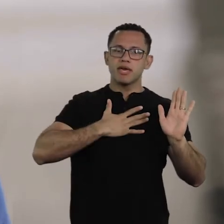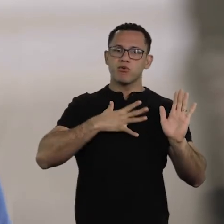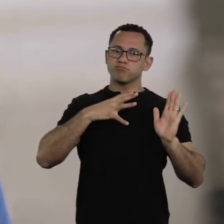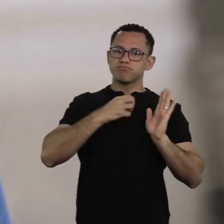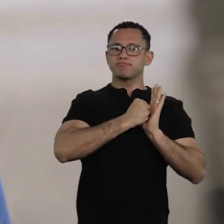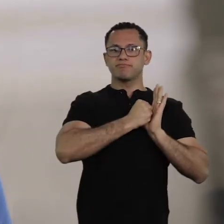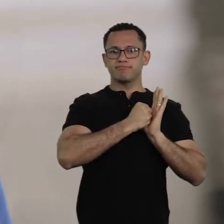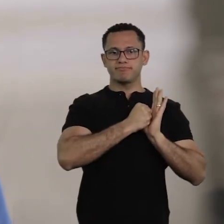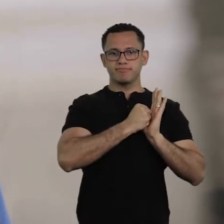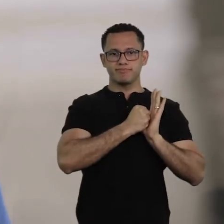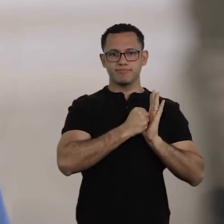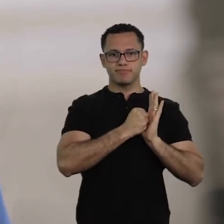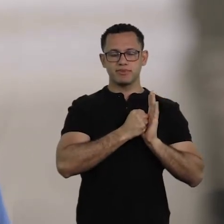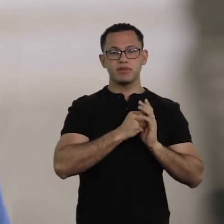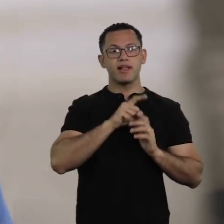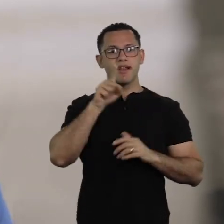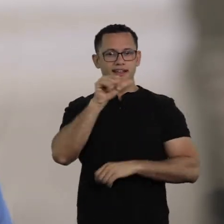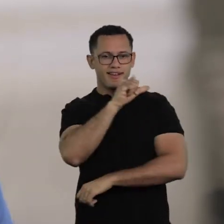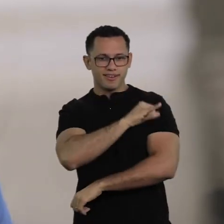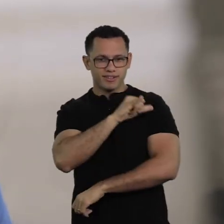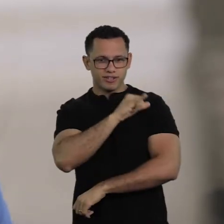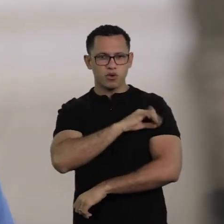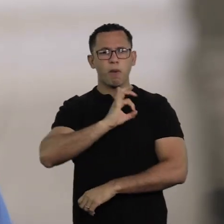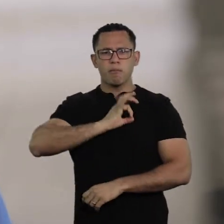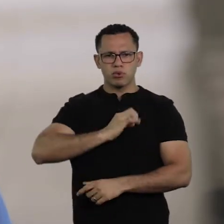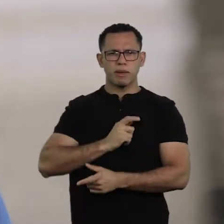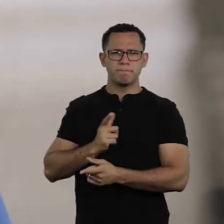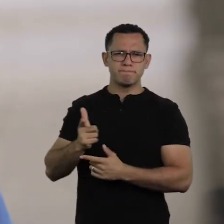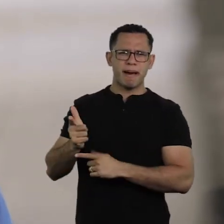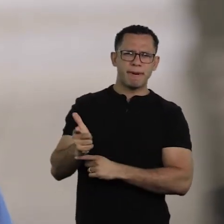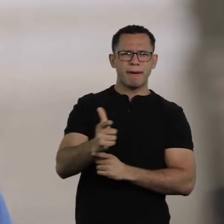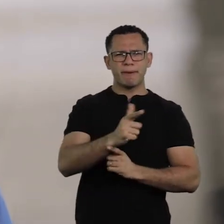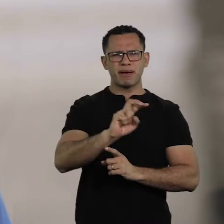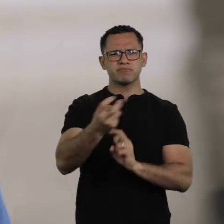Police officers in Rio de Janeiro kill 1,500 people every year.